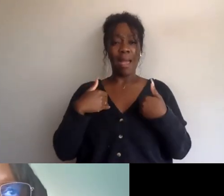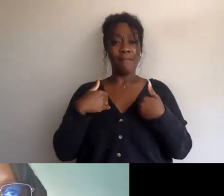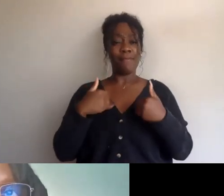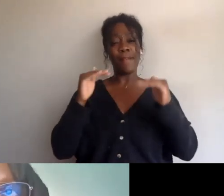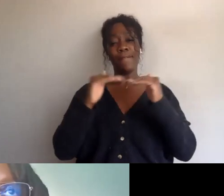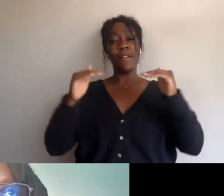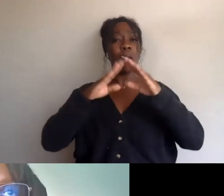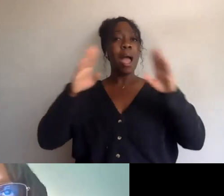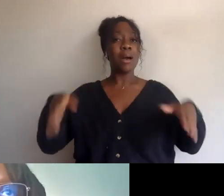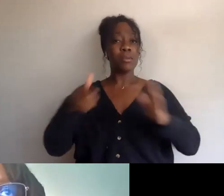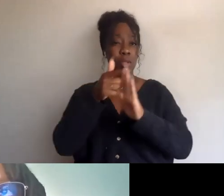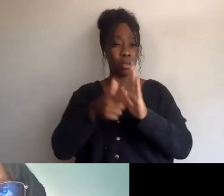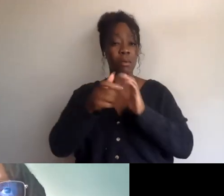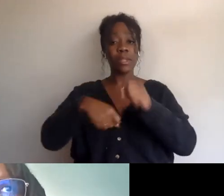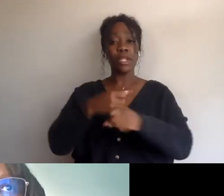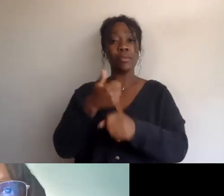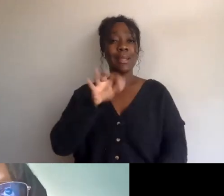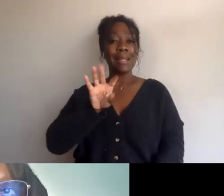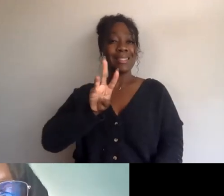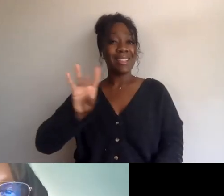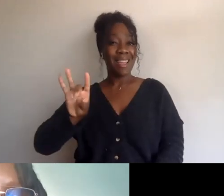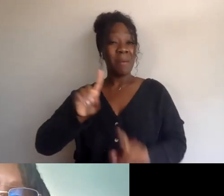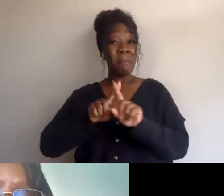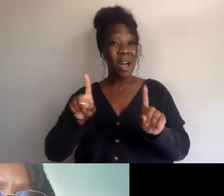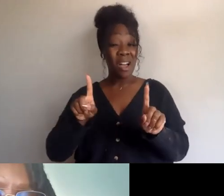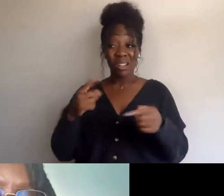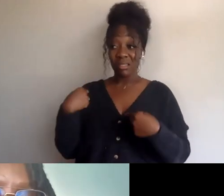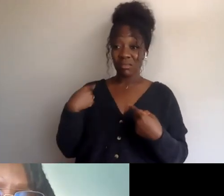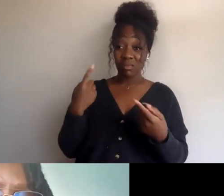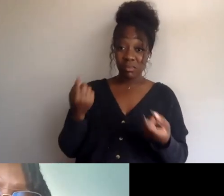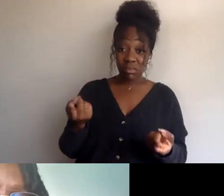that we've known the data in terms of access to housing